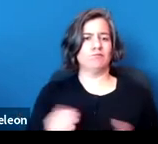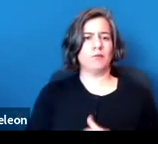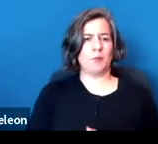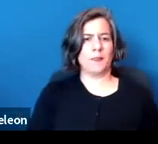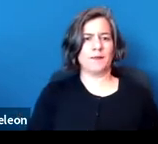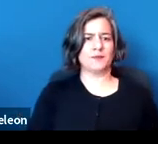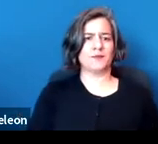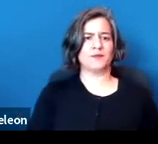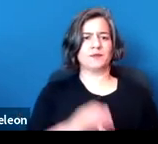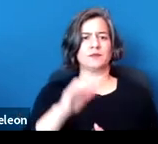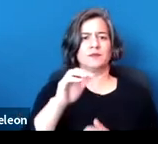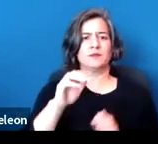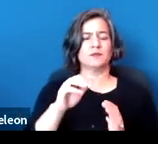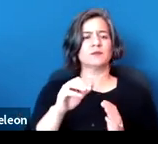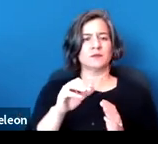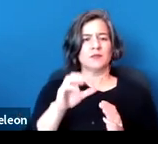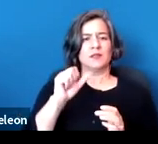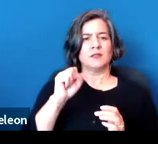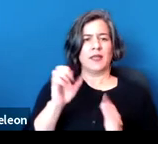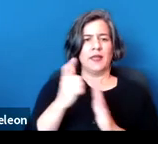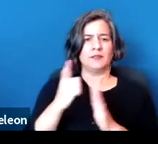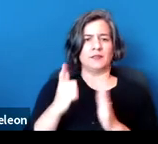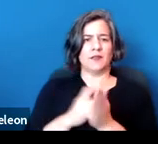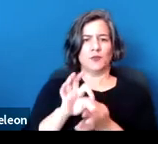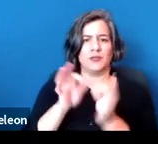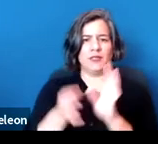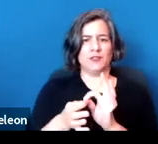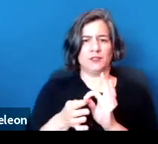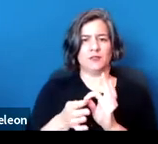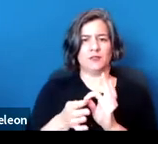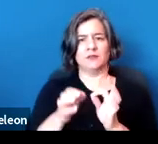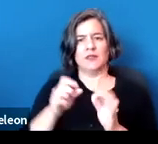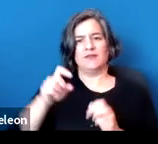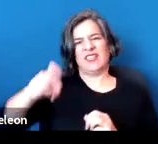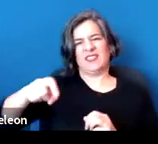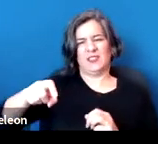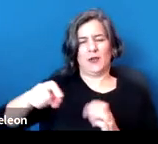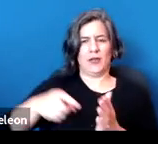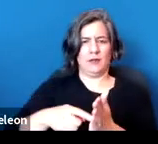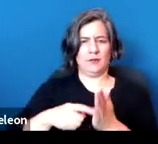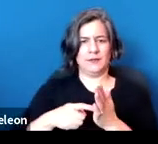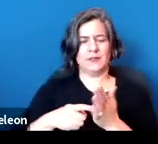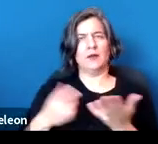Case law interpretations of necessary -- So we're not going to be getting into the logistics